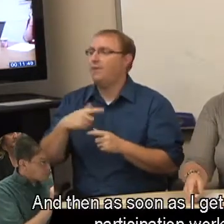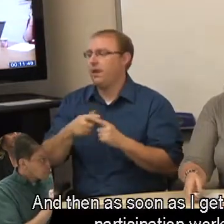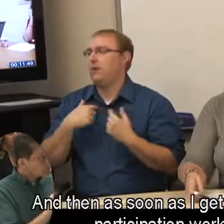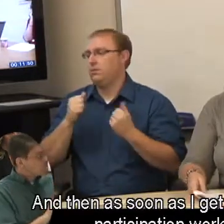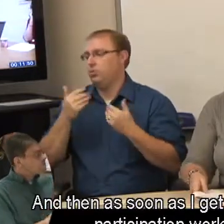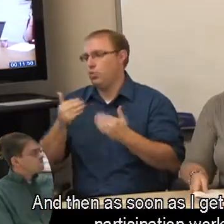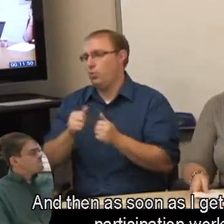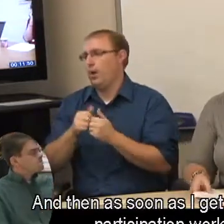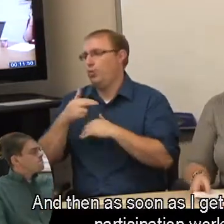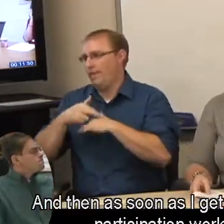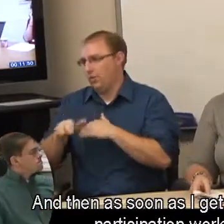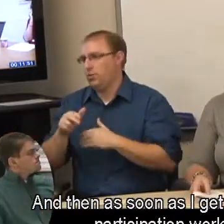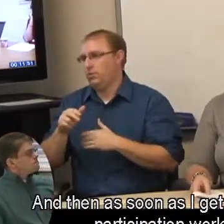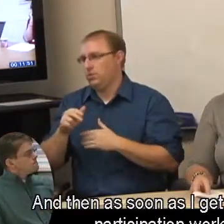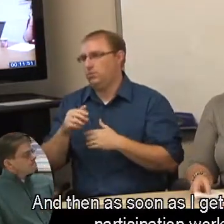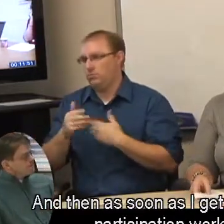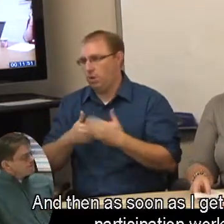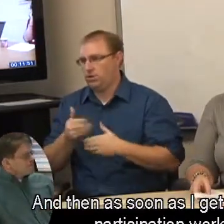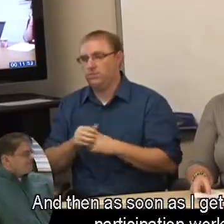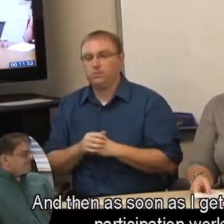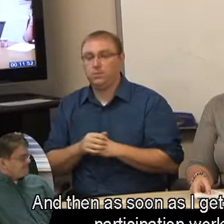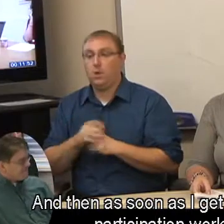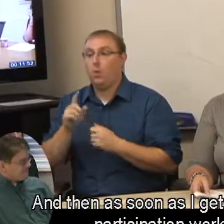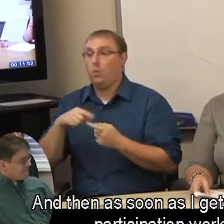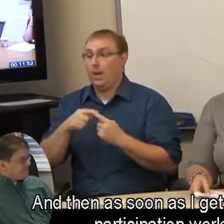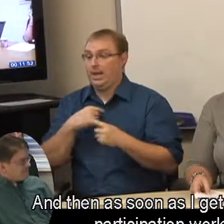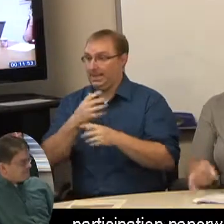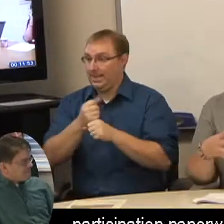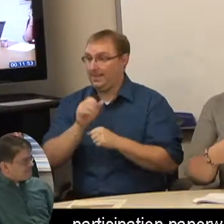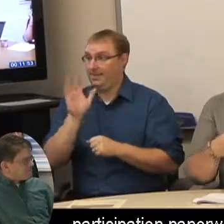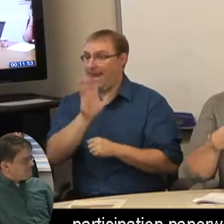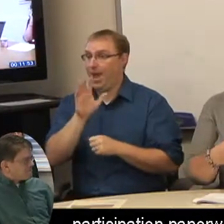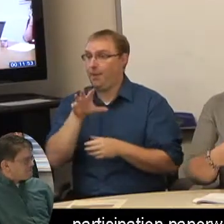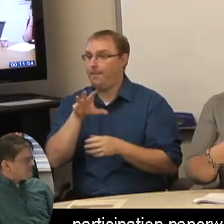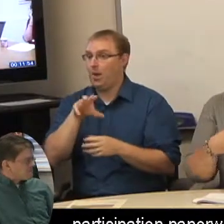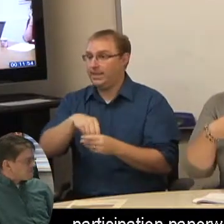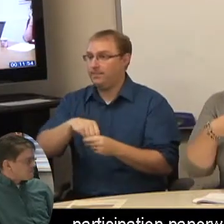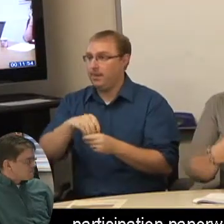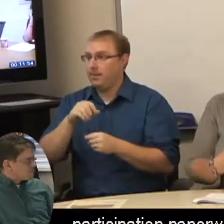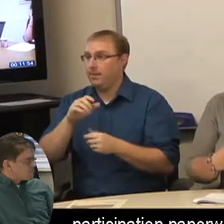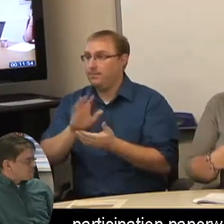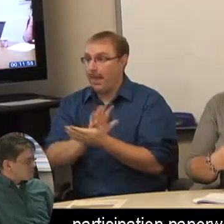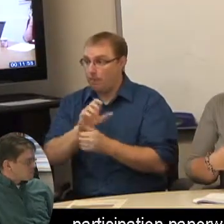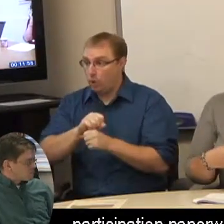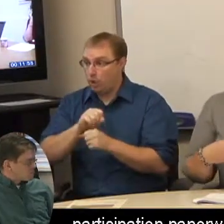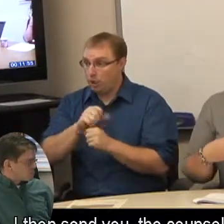And then as soon as I get back that participation work- participation paperwork -